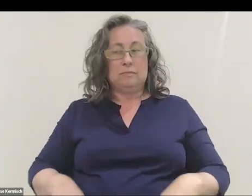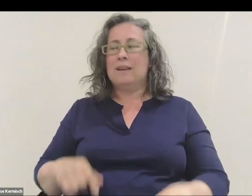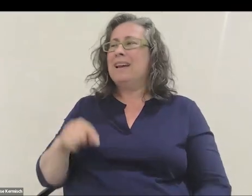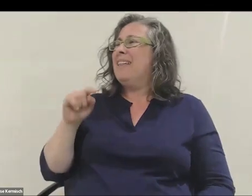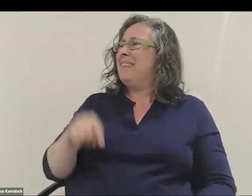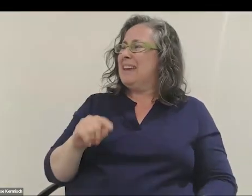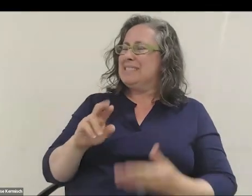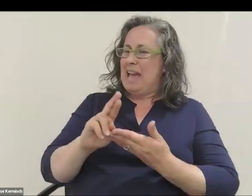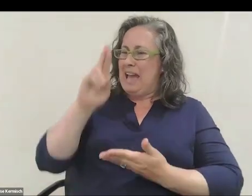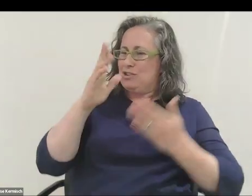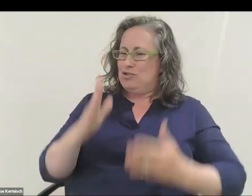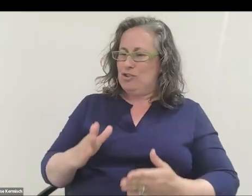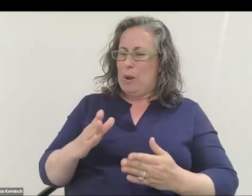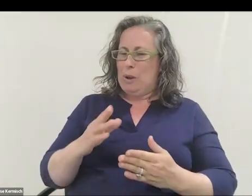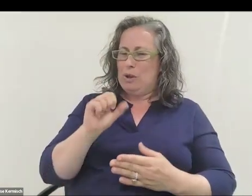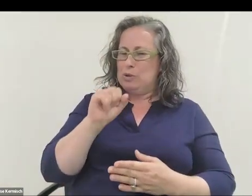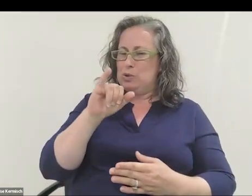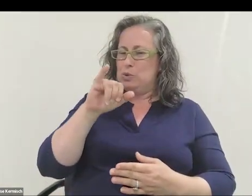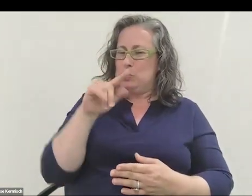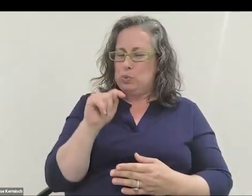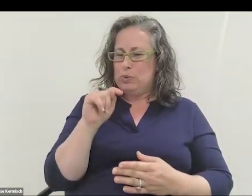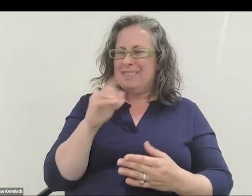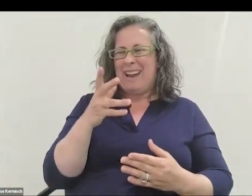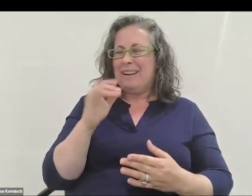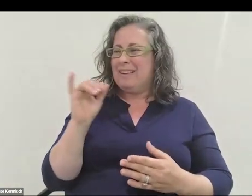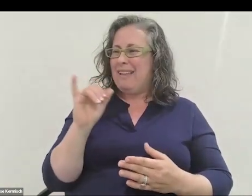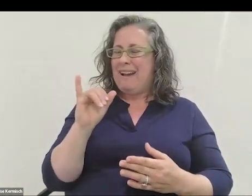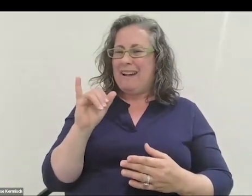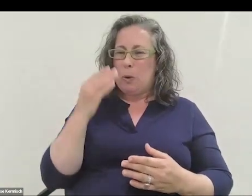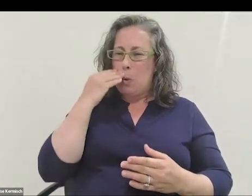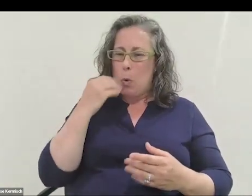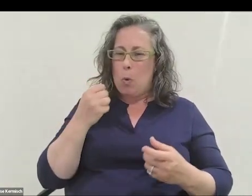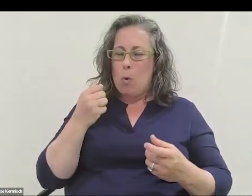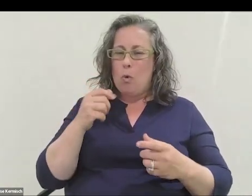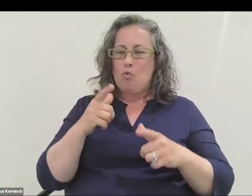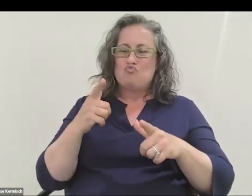is like a car racing suit. It's a Nomex fireproof racing suit.